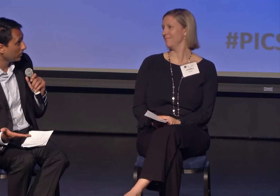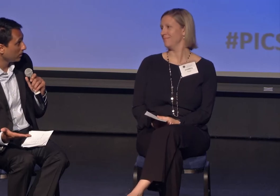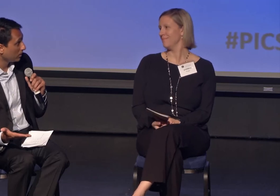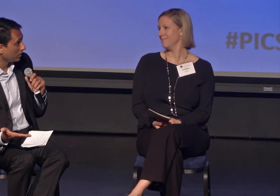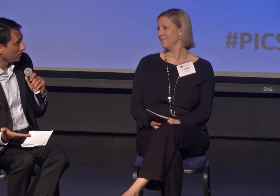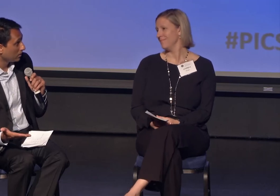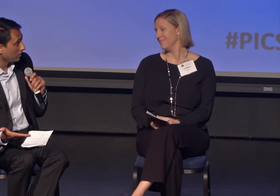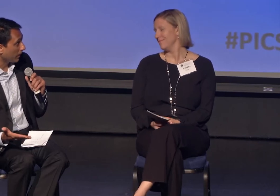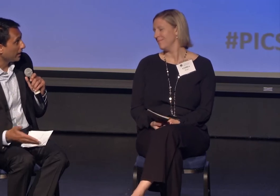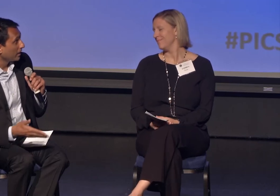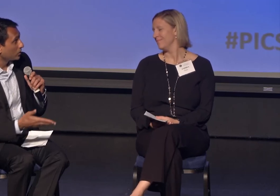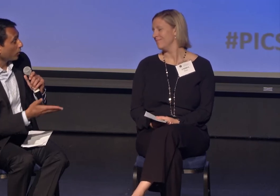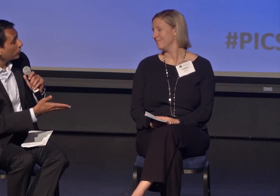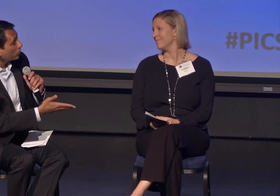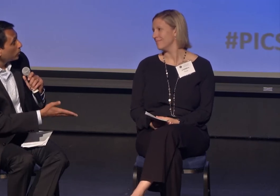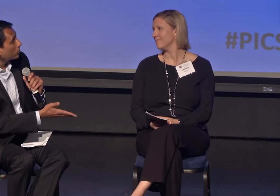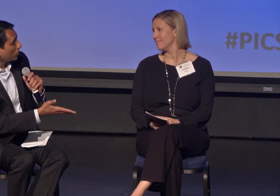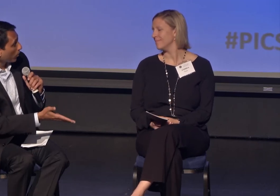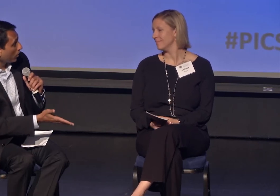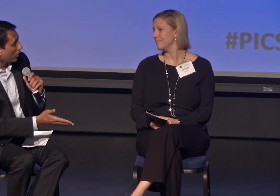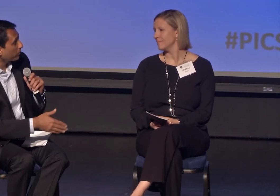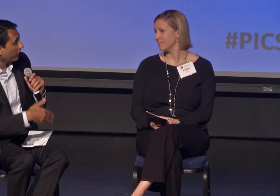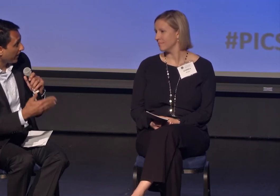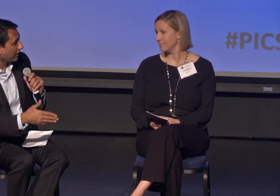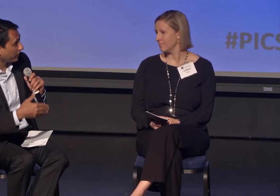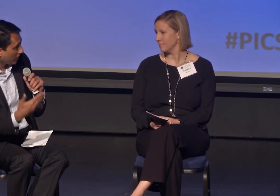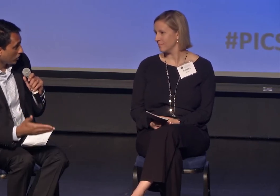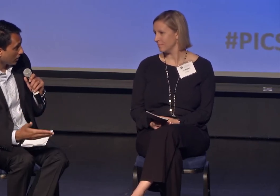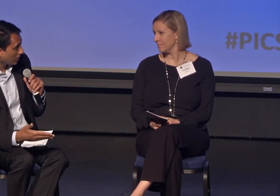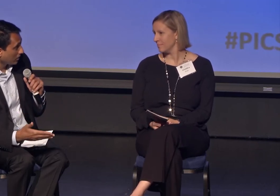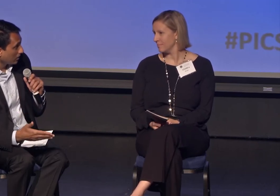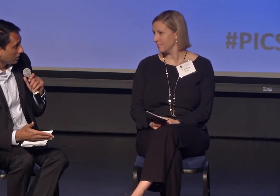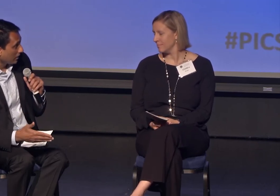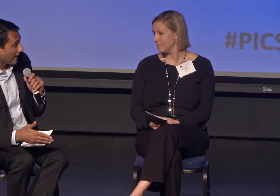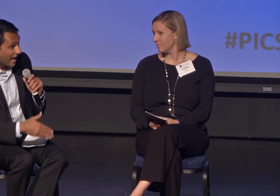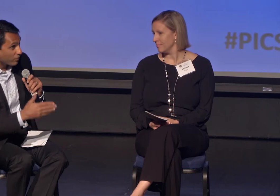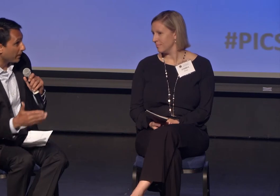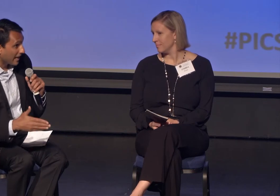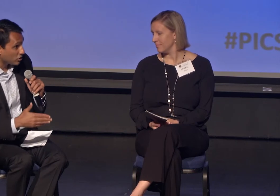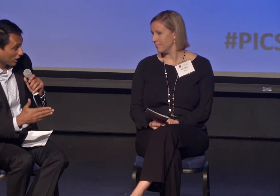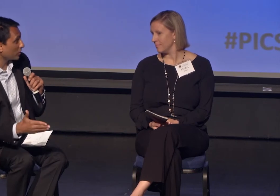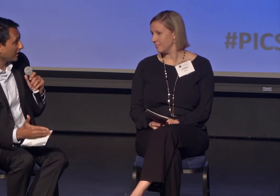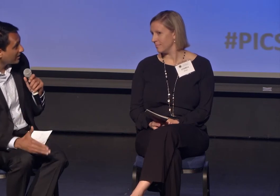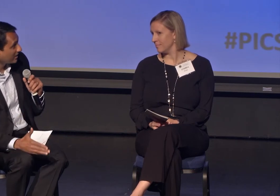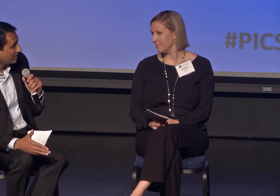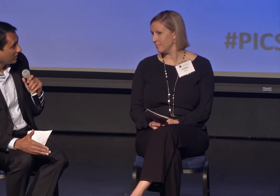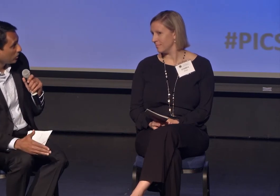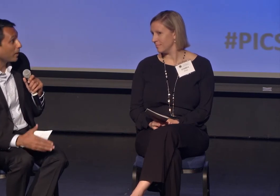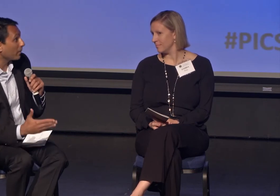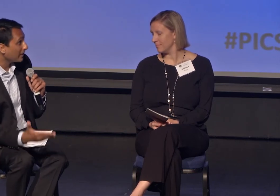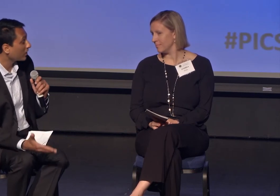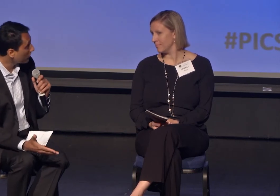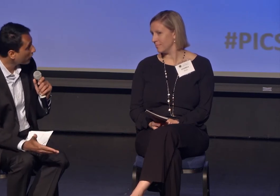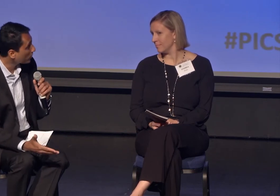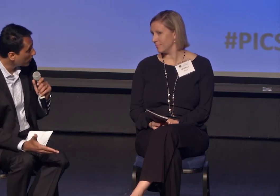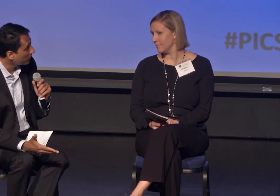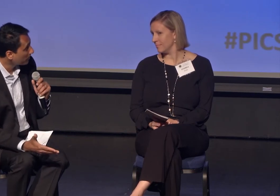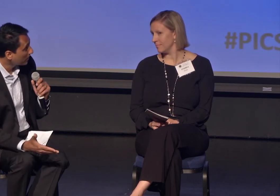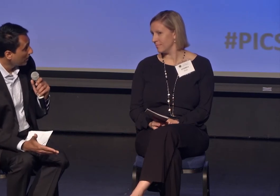So, if you use the word prophetic vision and everybody shares it, you're probably not in a diverse room.